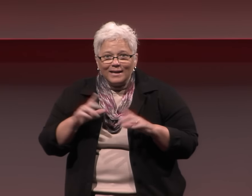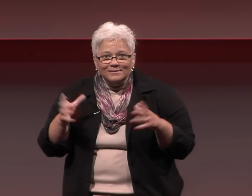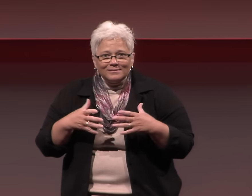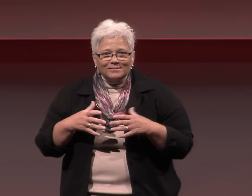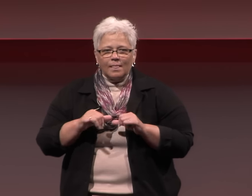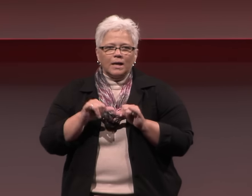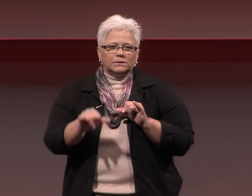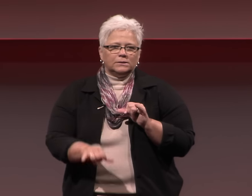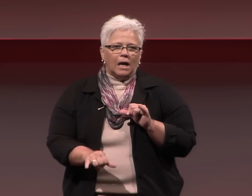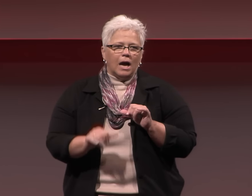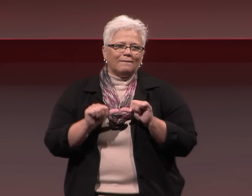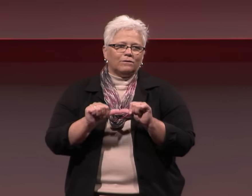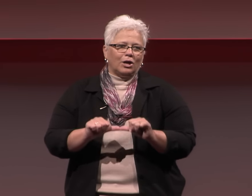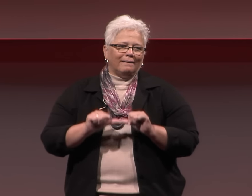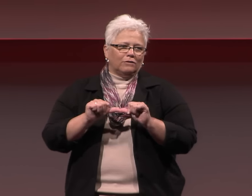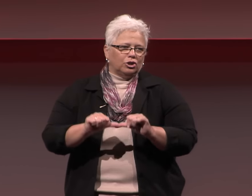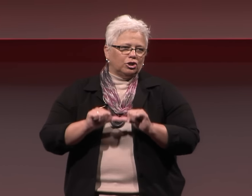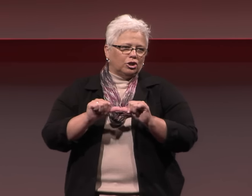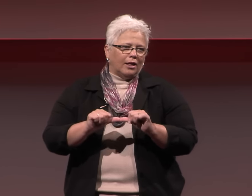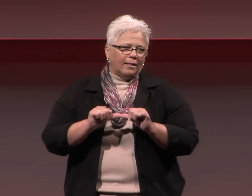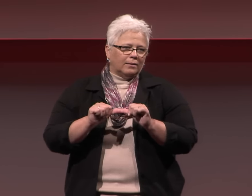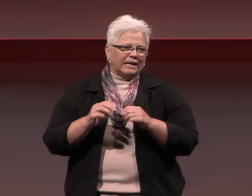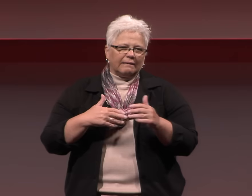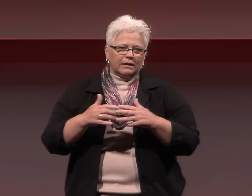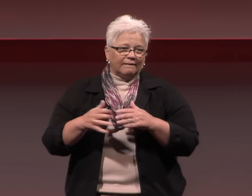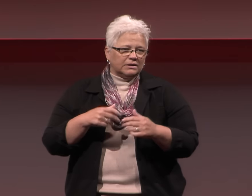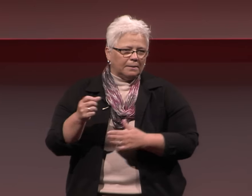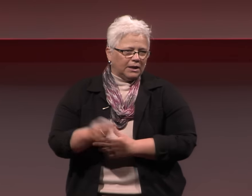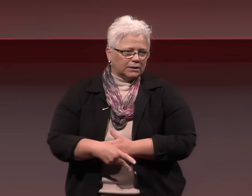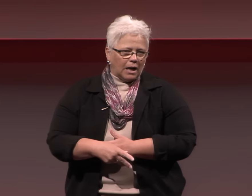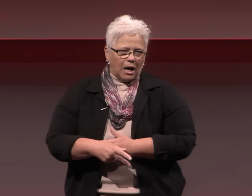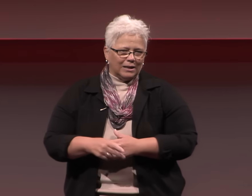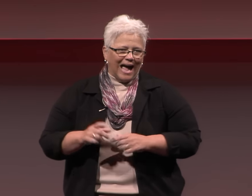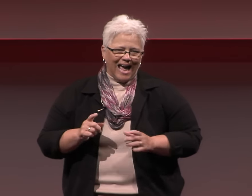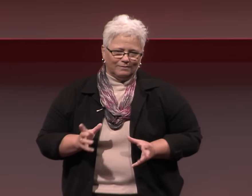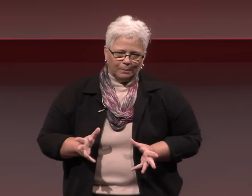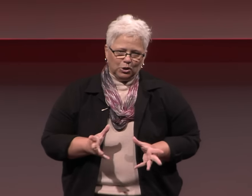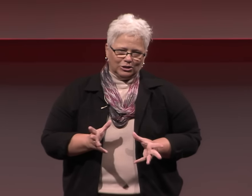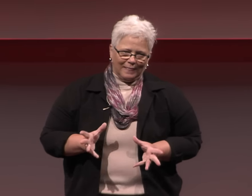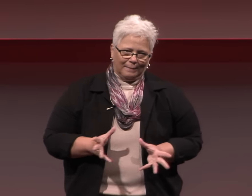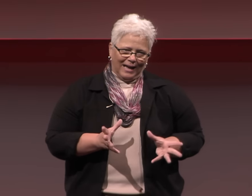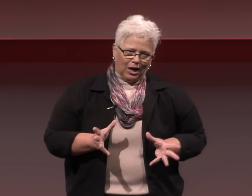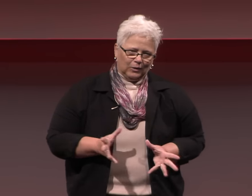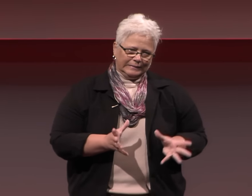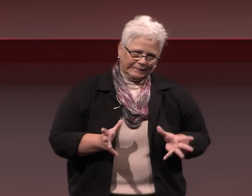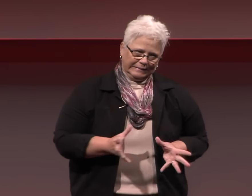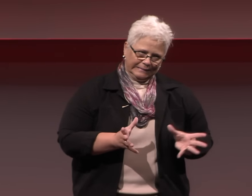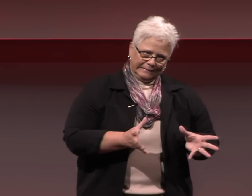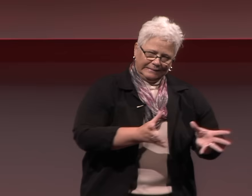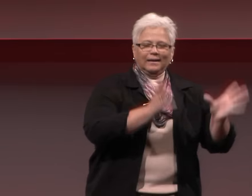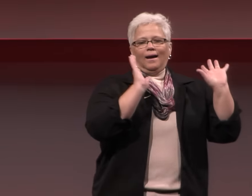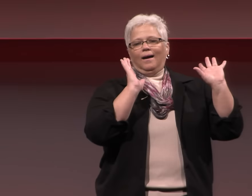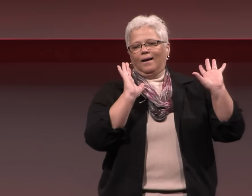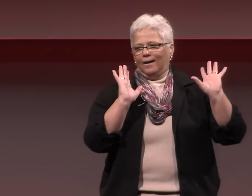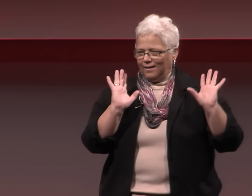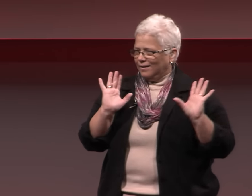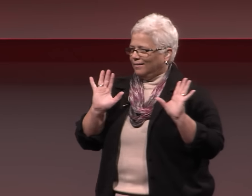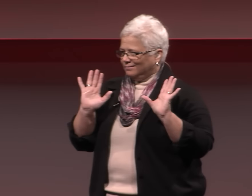But if my Deaf friends come over, they will stay forever. I mean, forever. Even if I'm urging them to leave!